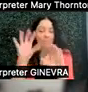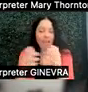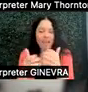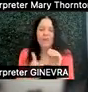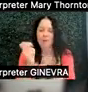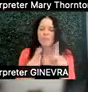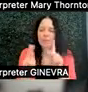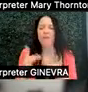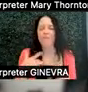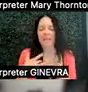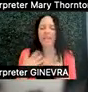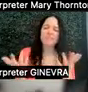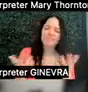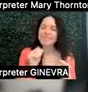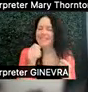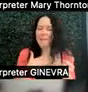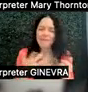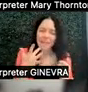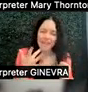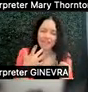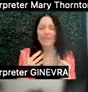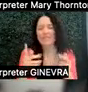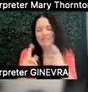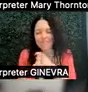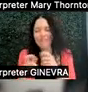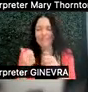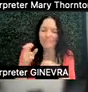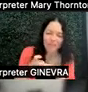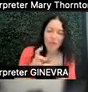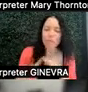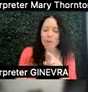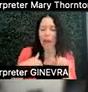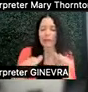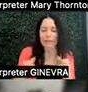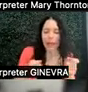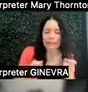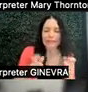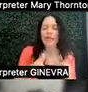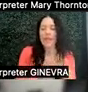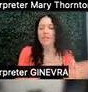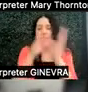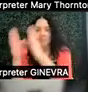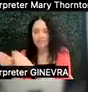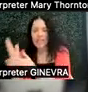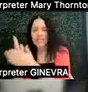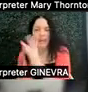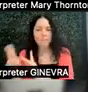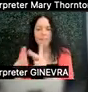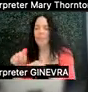feel like, this isn't my favorite, but I can handle it. And then we're going to have folks that this is really not going to work for them.